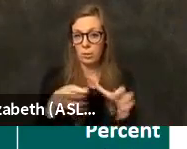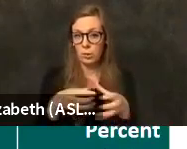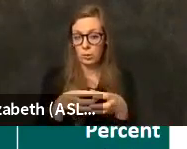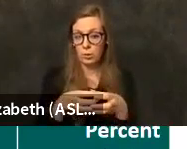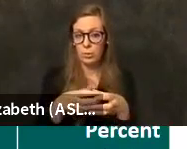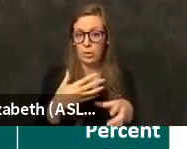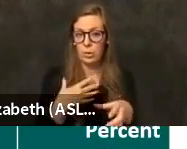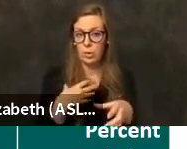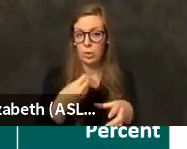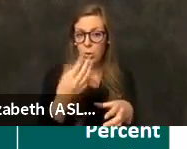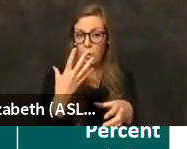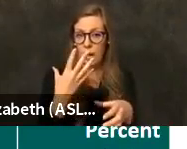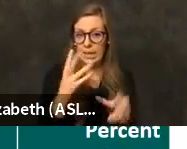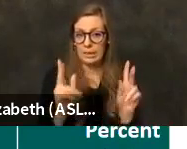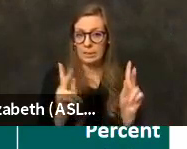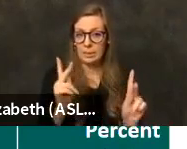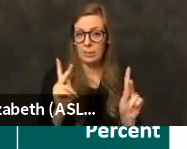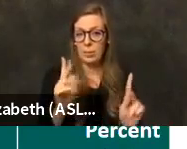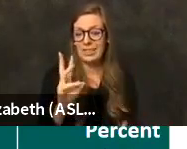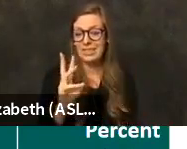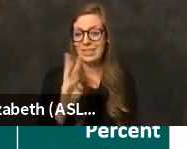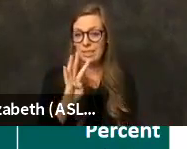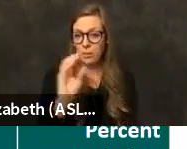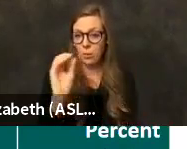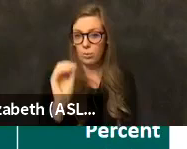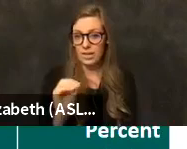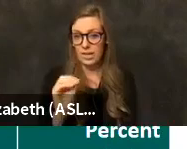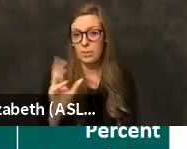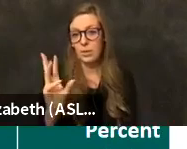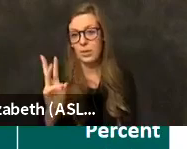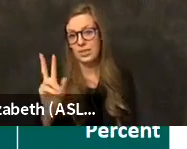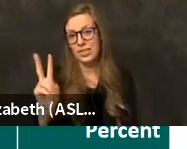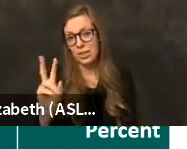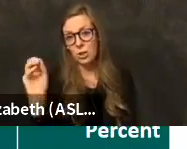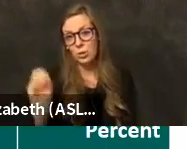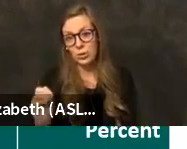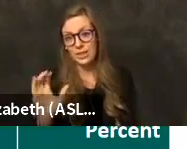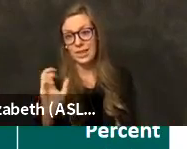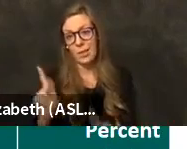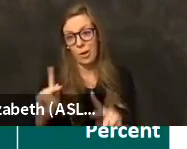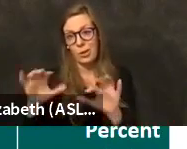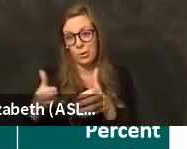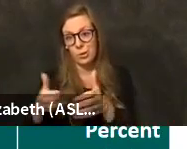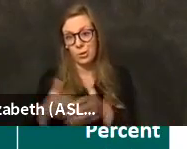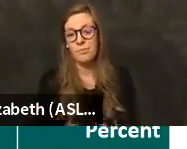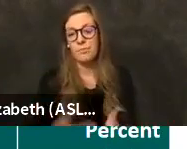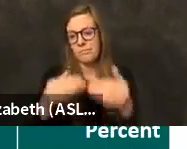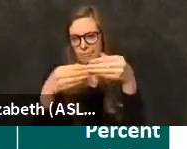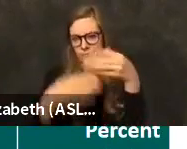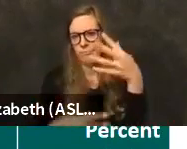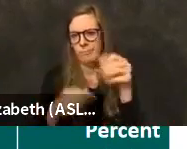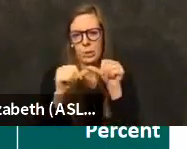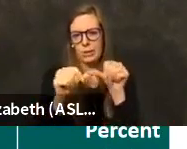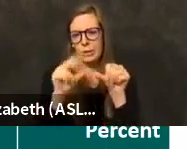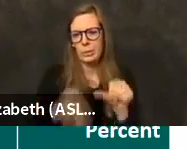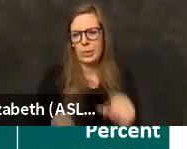subgroup, 64 percent, and they comprise sixty two point nine percent. And further on, you can see the breakdown.